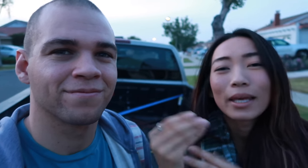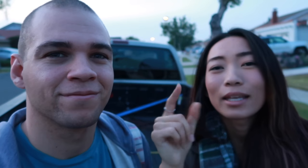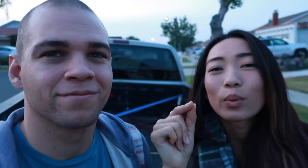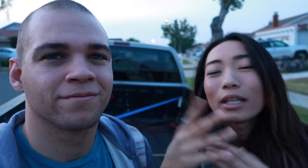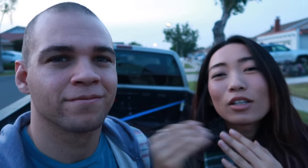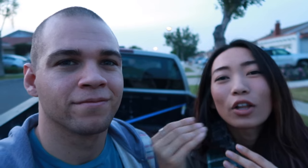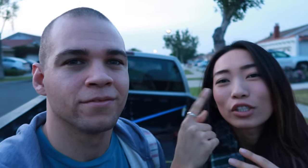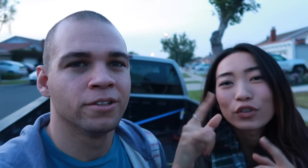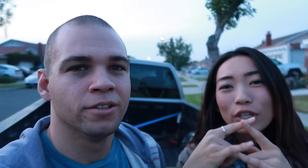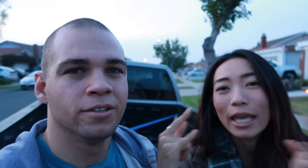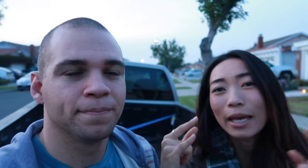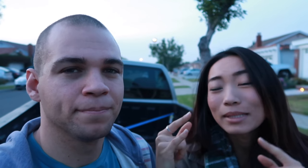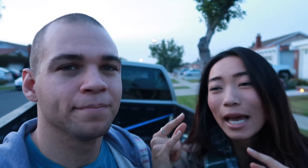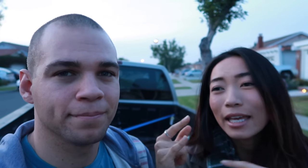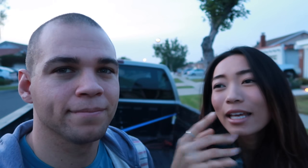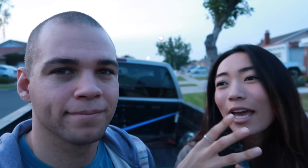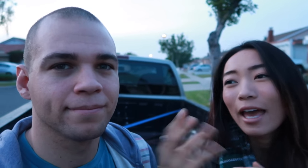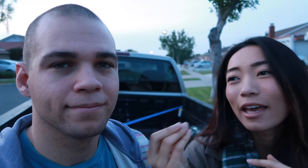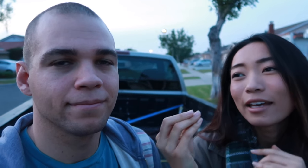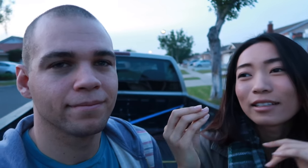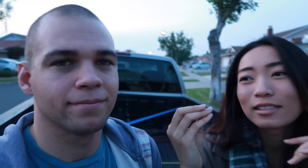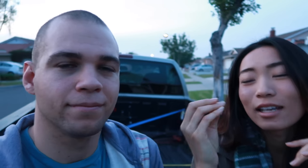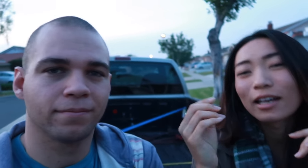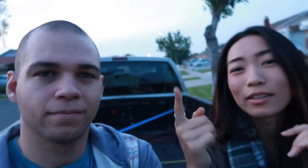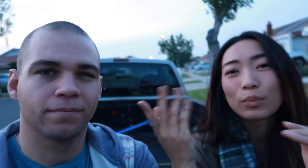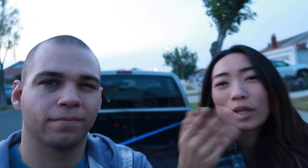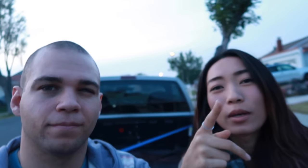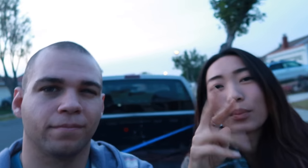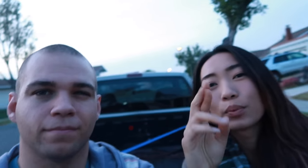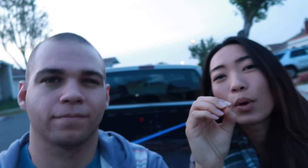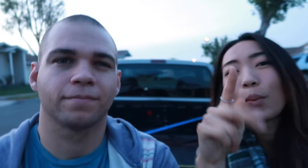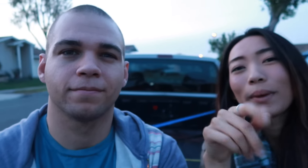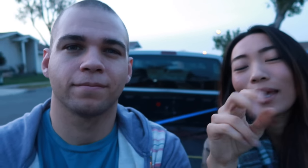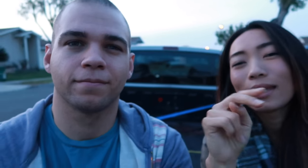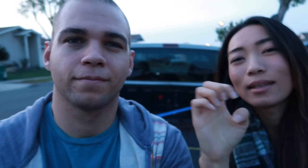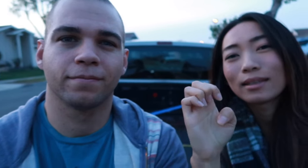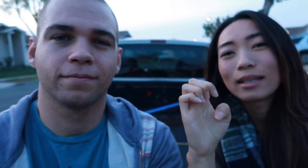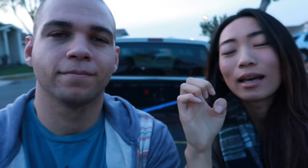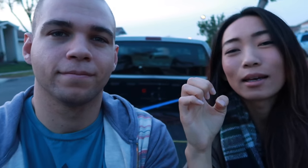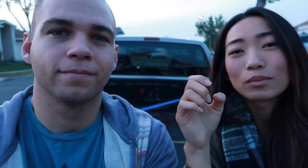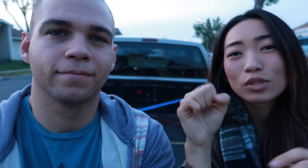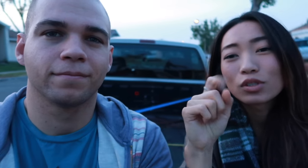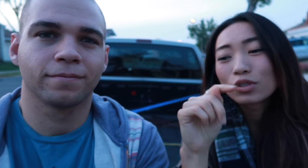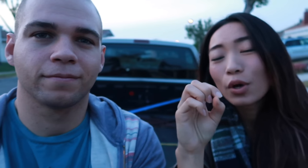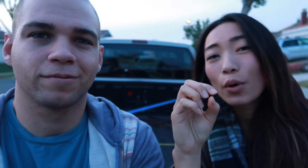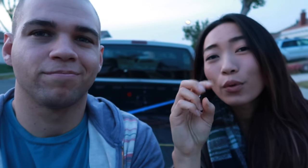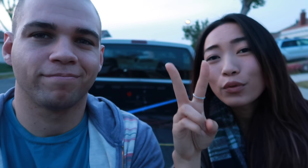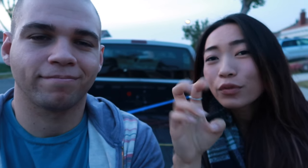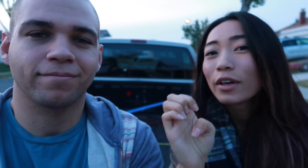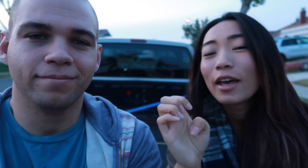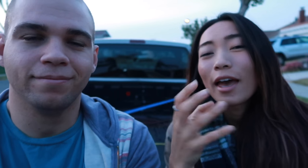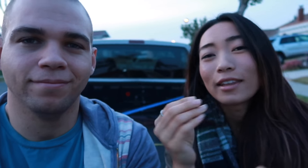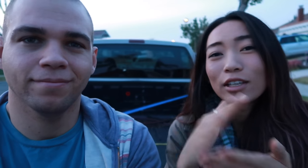pay like twenty dollars for a campsite and they bring a propane stove and they